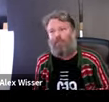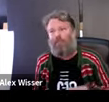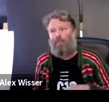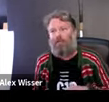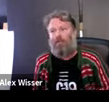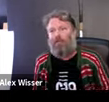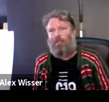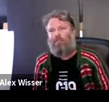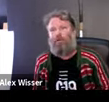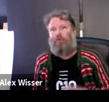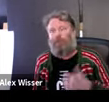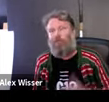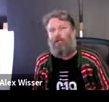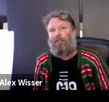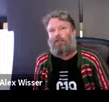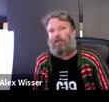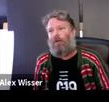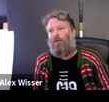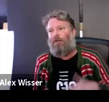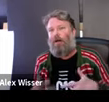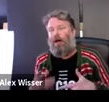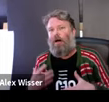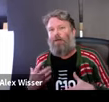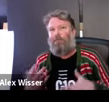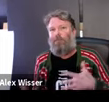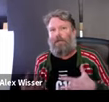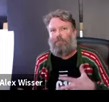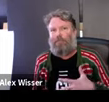tension from the first festival and reminded it me this is what it feels